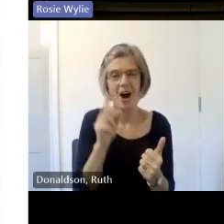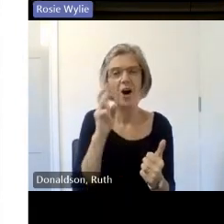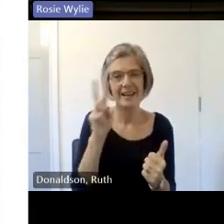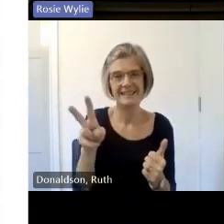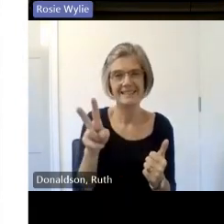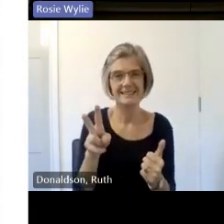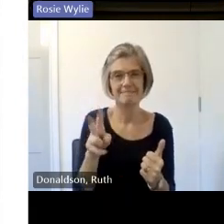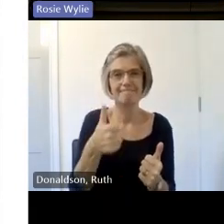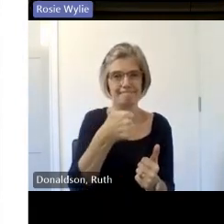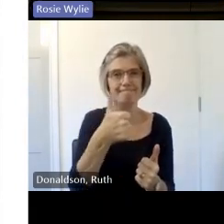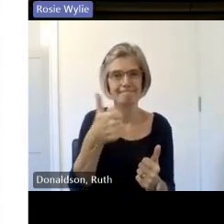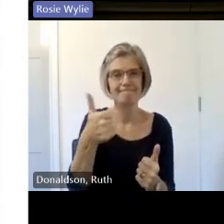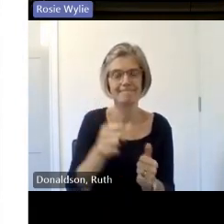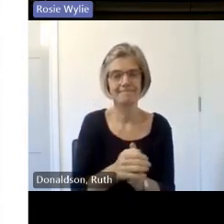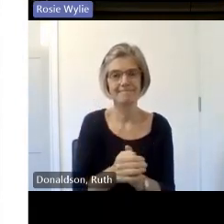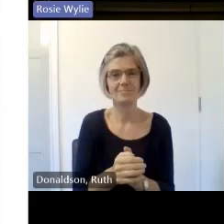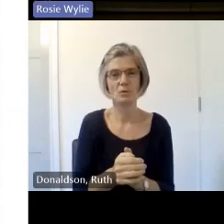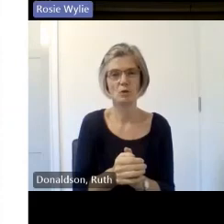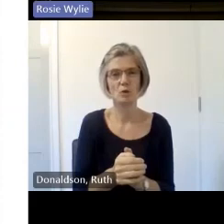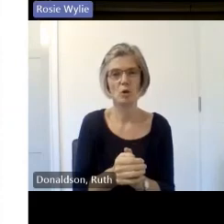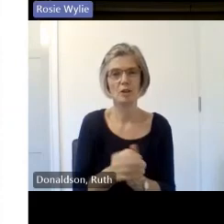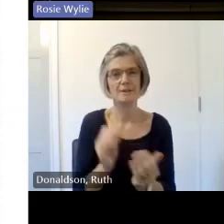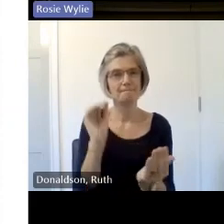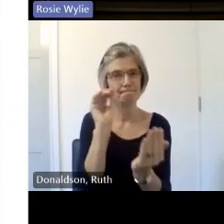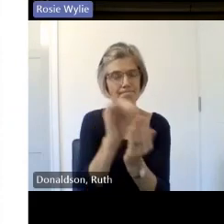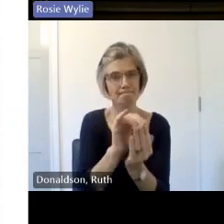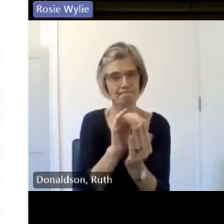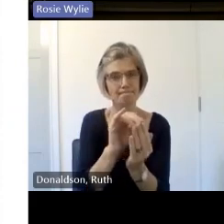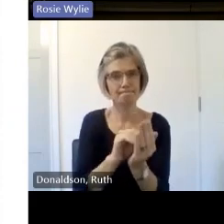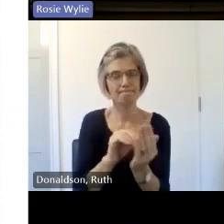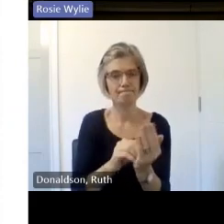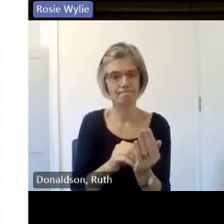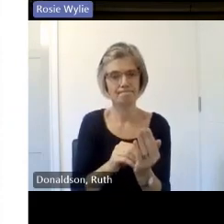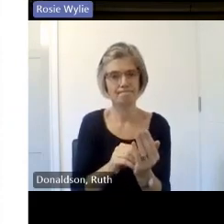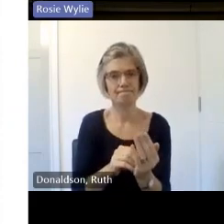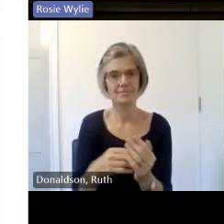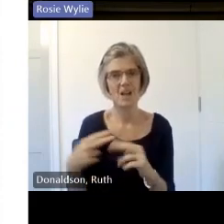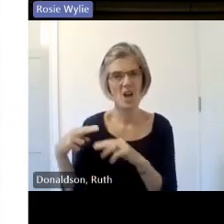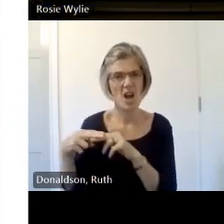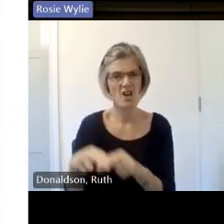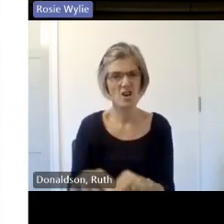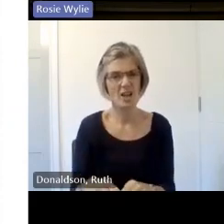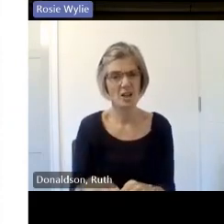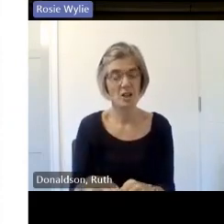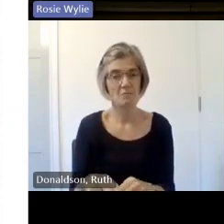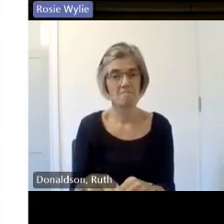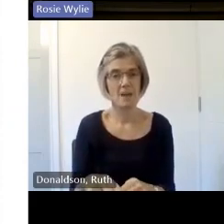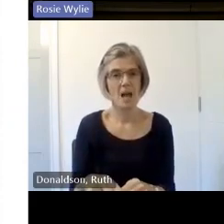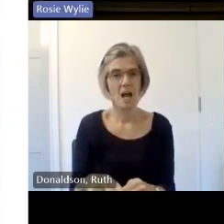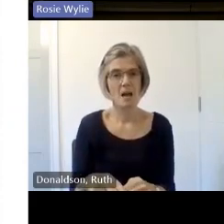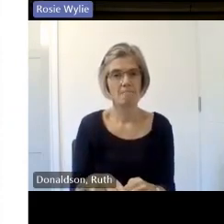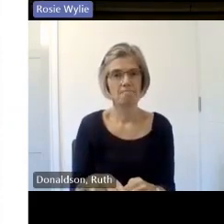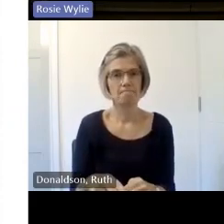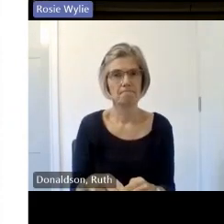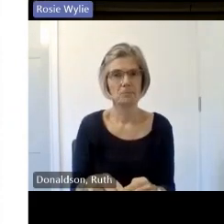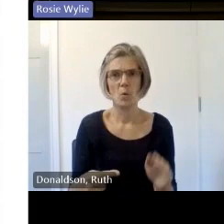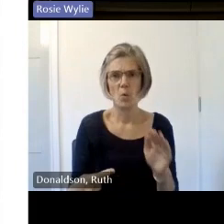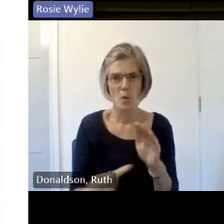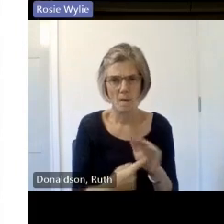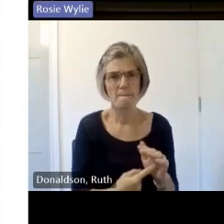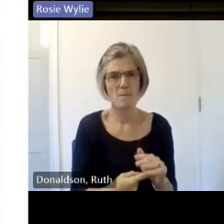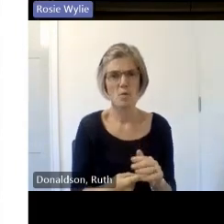your heritage is essential expensive newish the furniture inspiring sustainable history community